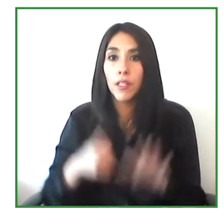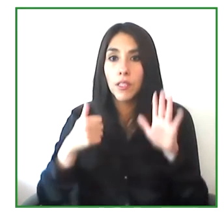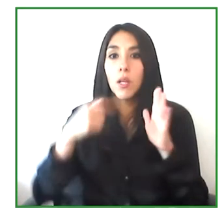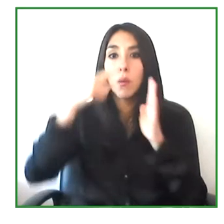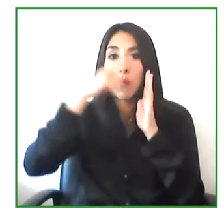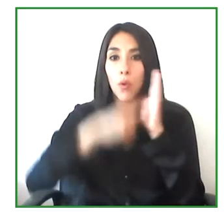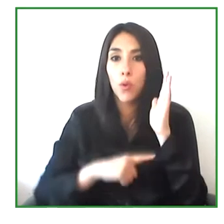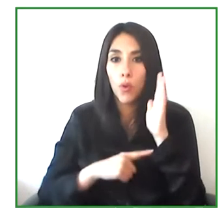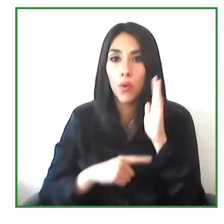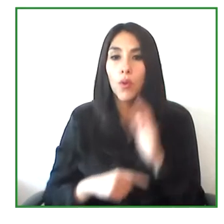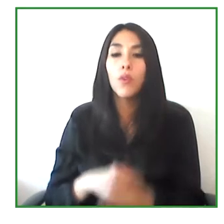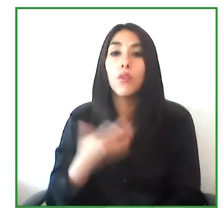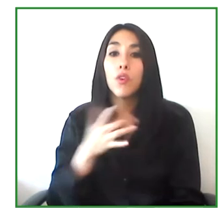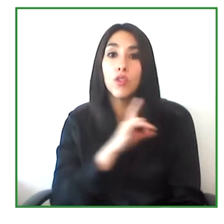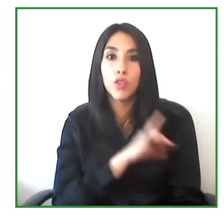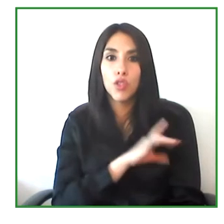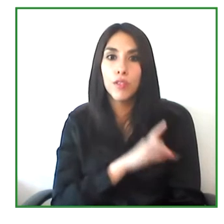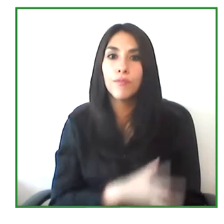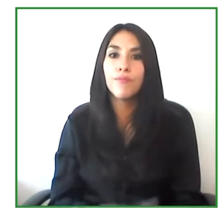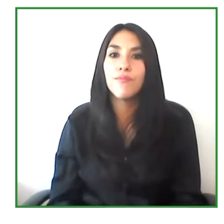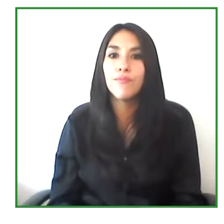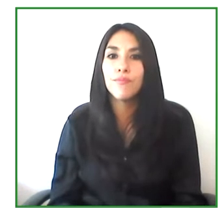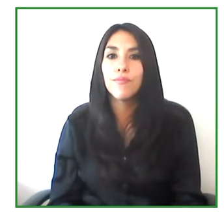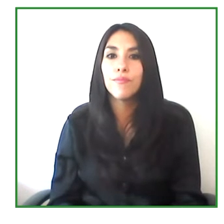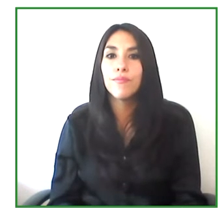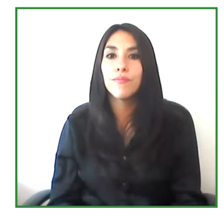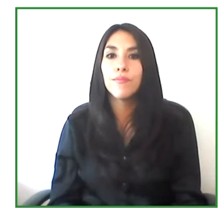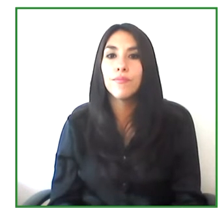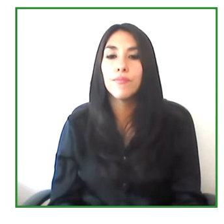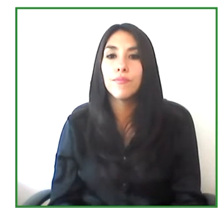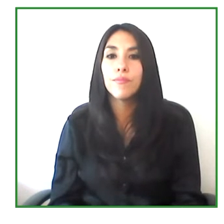and now we're going to hear about them.